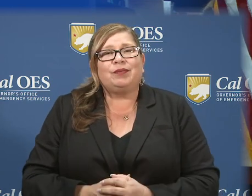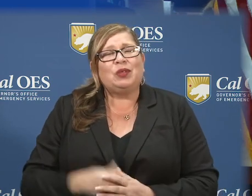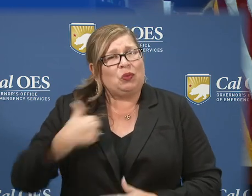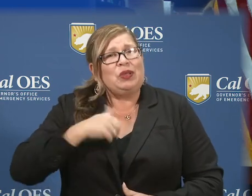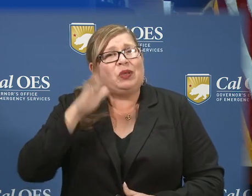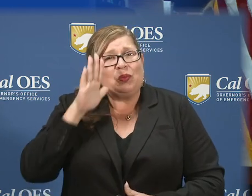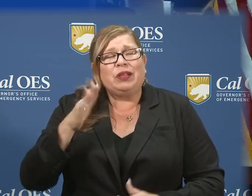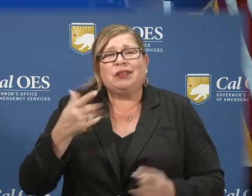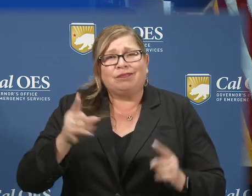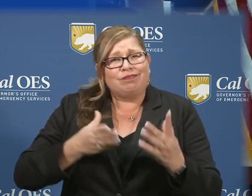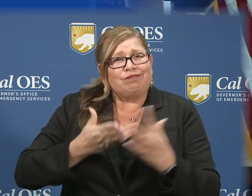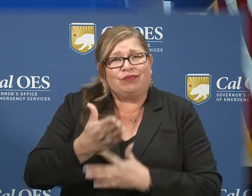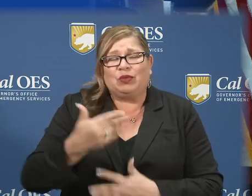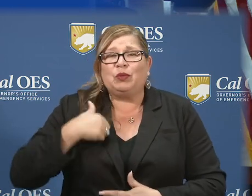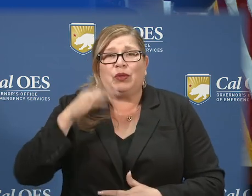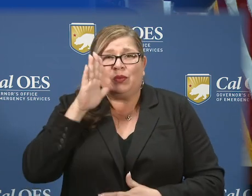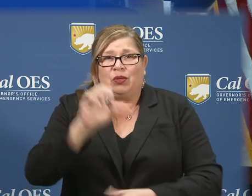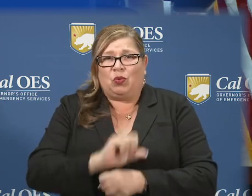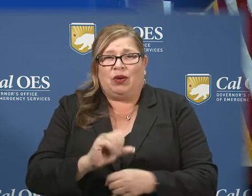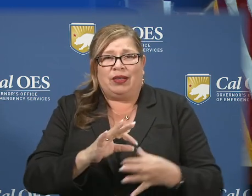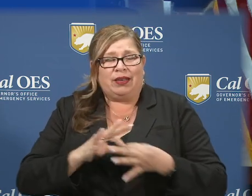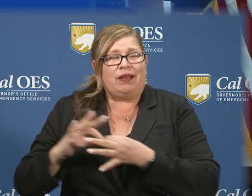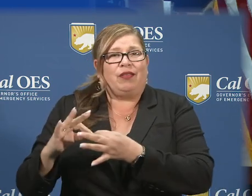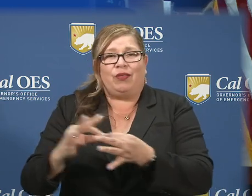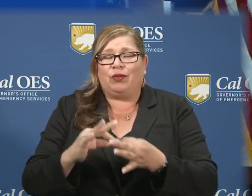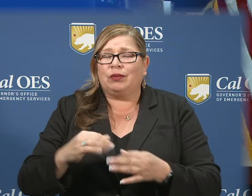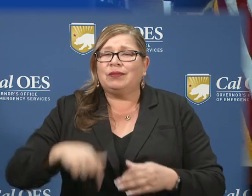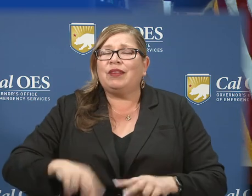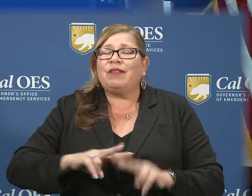will get through it, we will get through it together, we're a very resilient state,